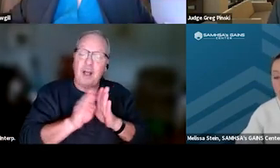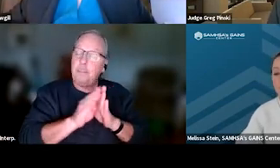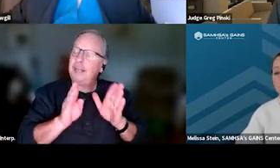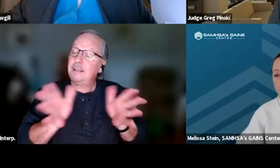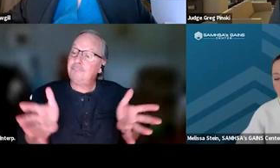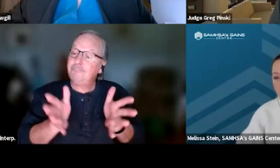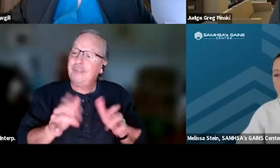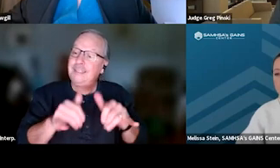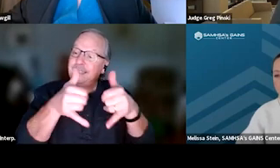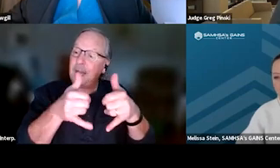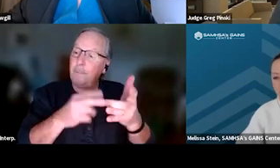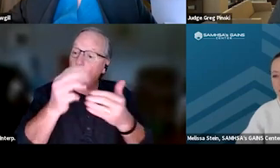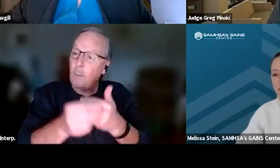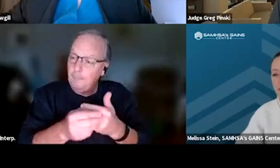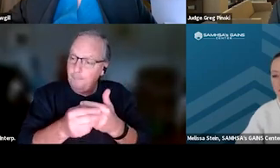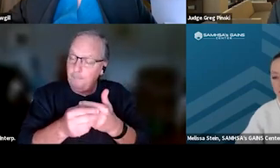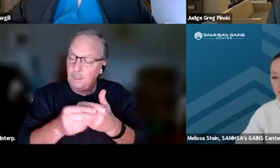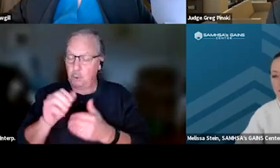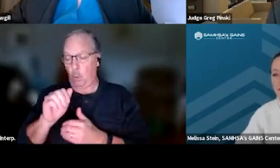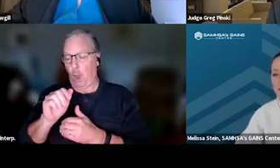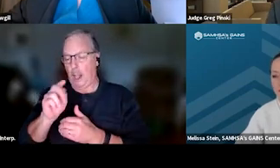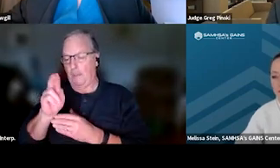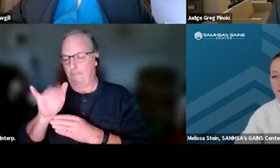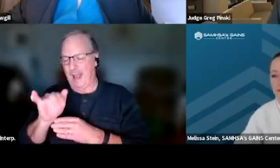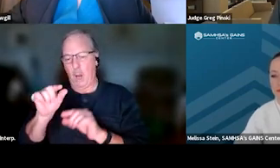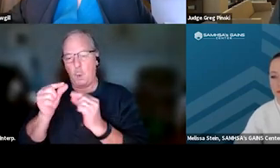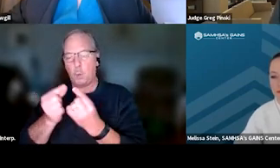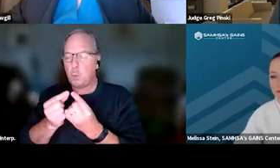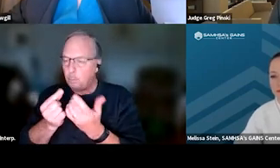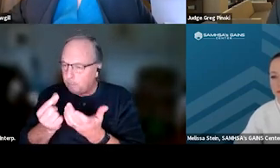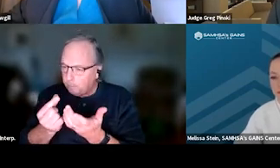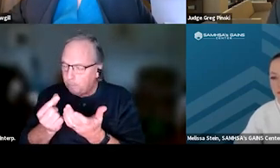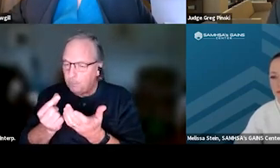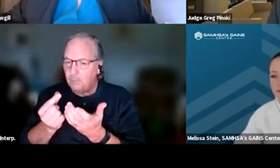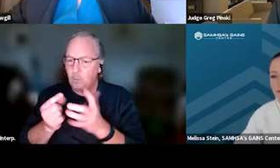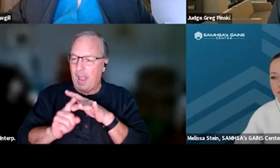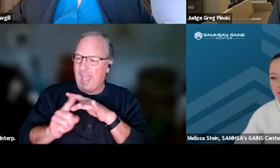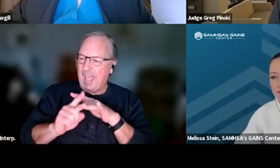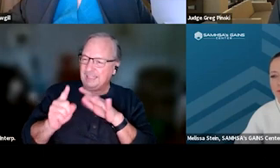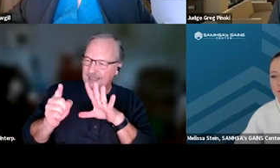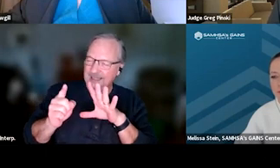You can do that through an alumni group. You can do that through exit interviews. If you don't conduct exit interviews